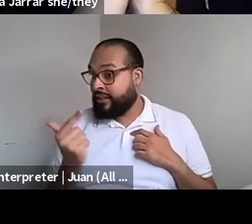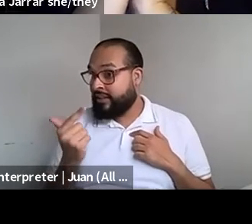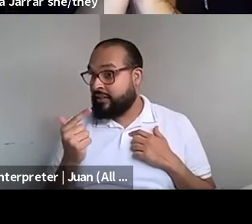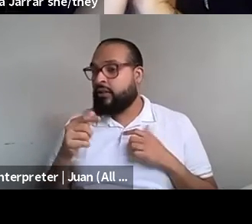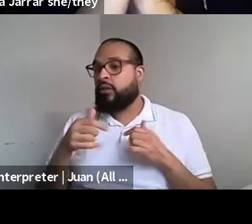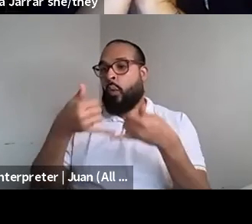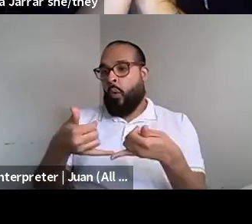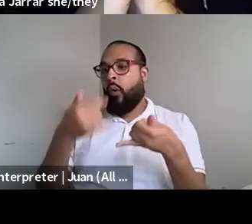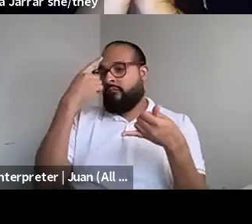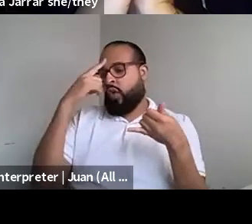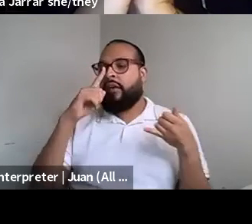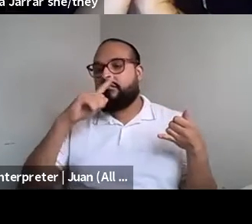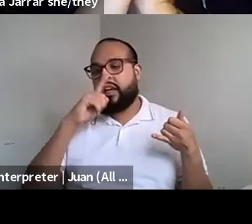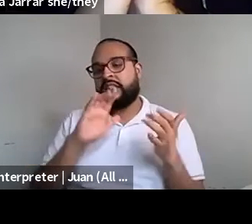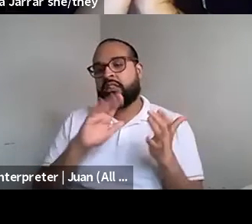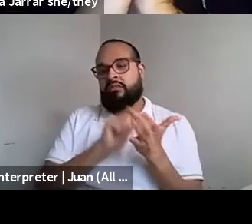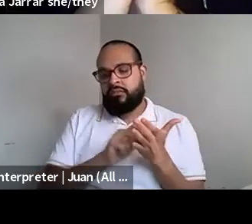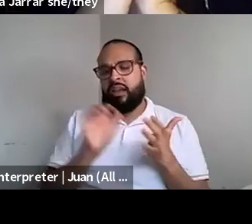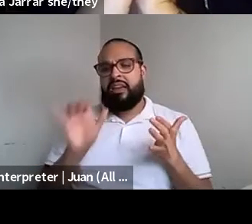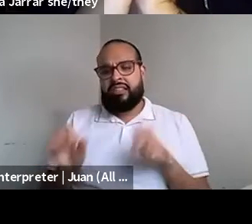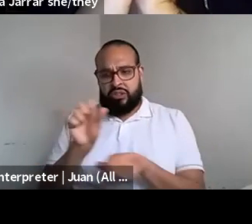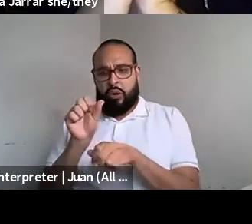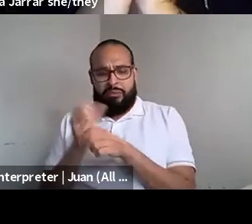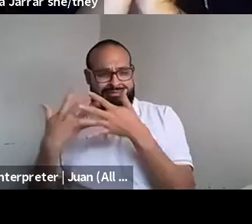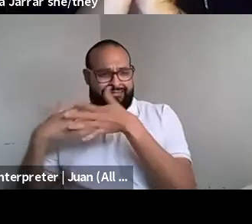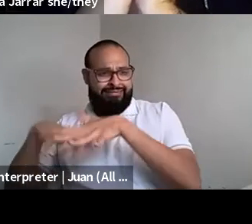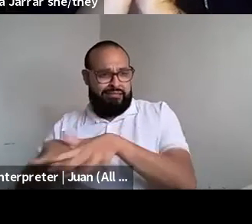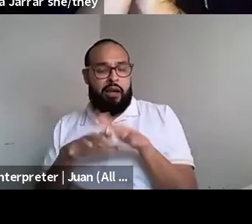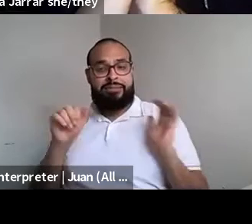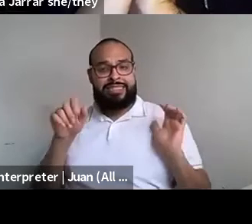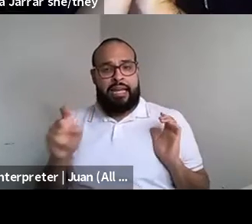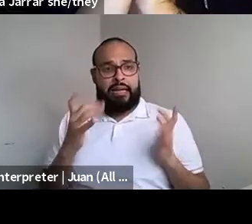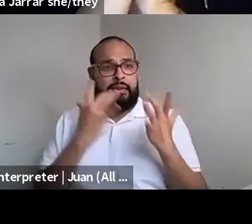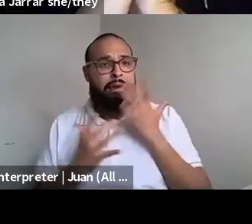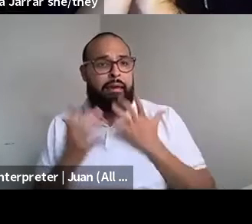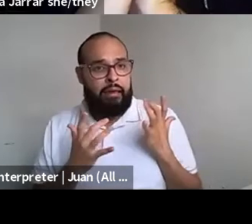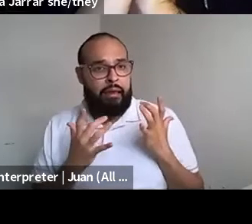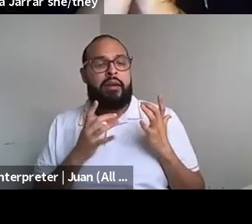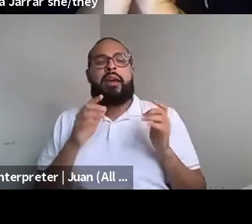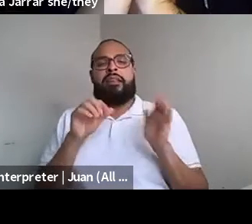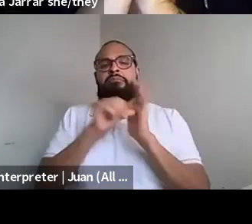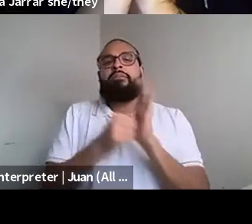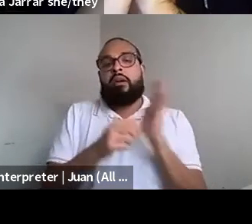Kenyon Farrow (he/him/his): His work we've sustained narratives of sex and desperation. Kenyon Farrow (he/him/his): punctuated with trial briny